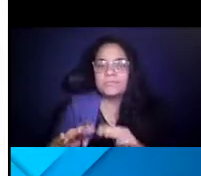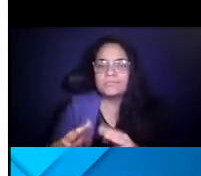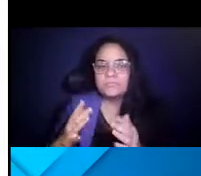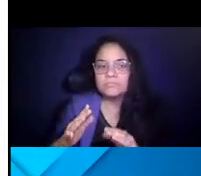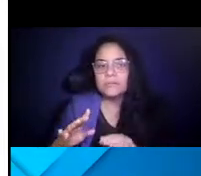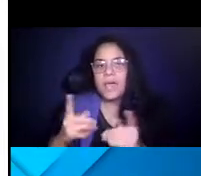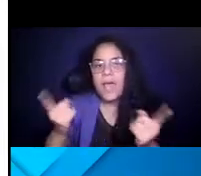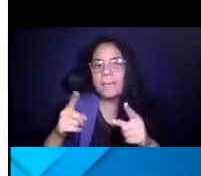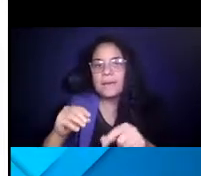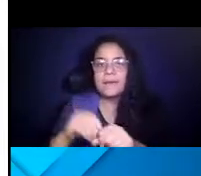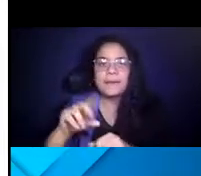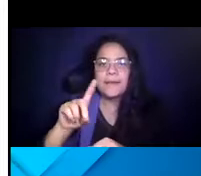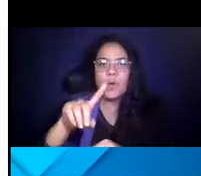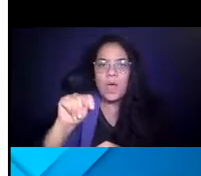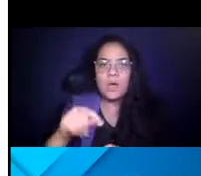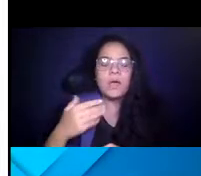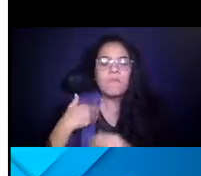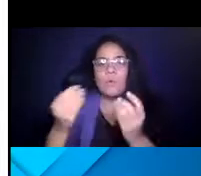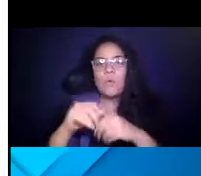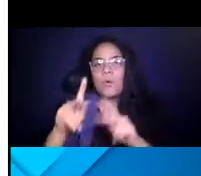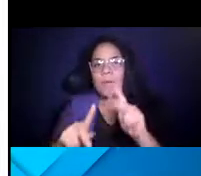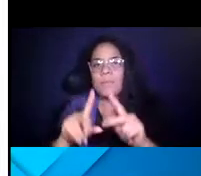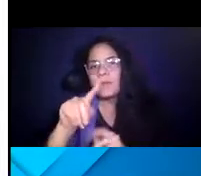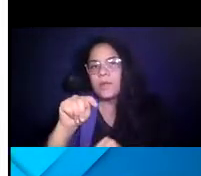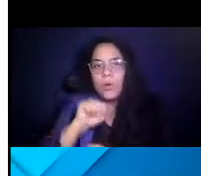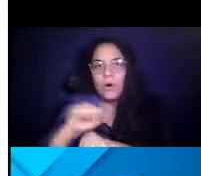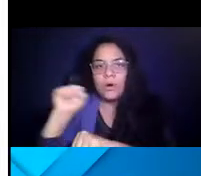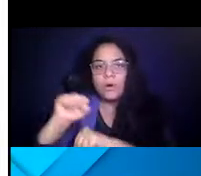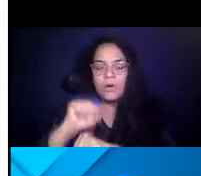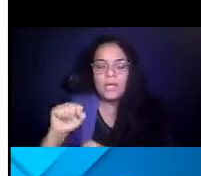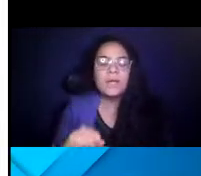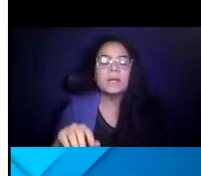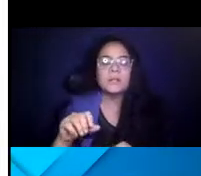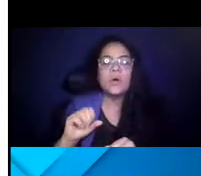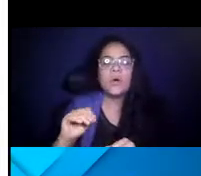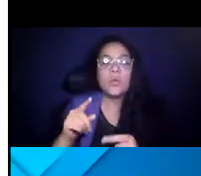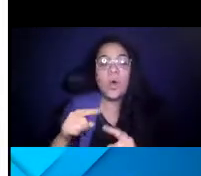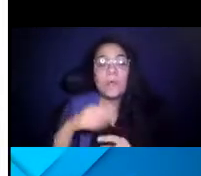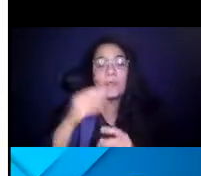14:55:50 We have more people downtown working, so as we think about the theme of America